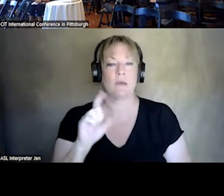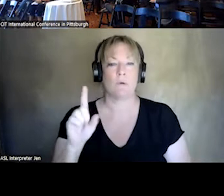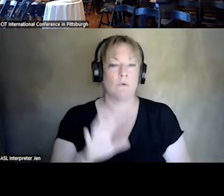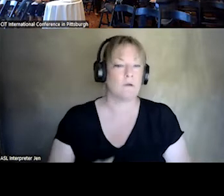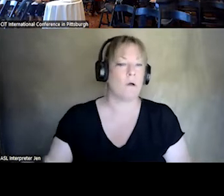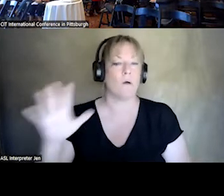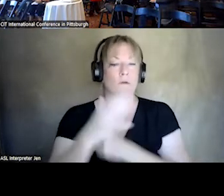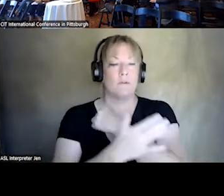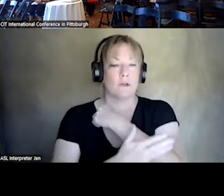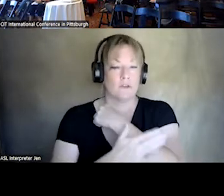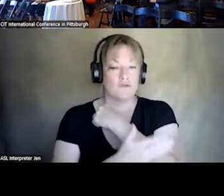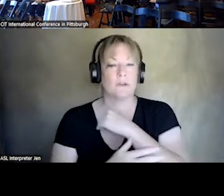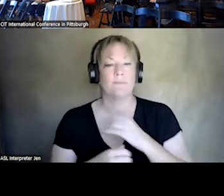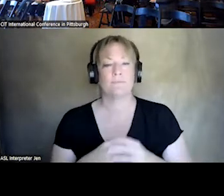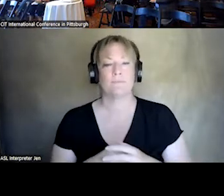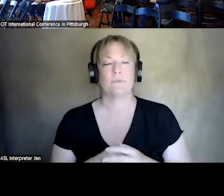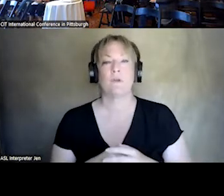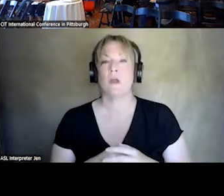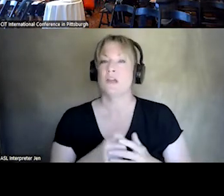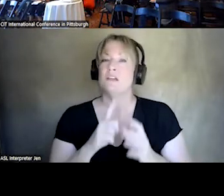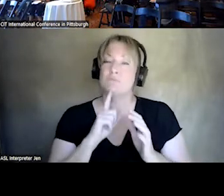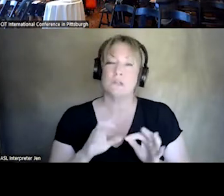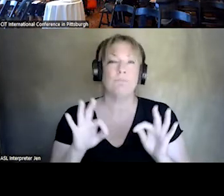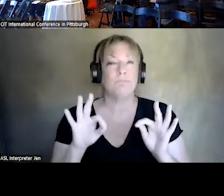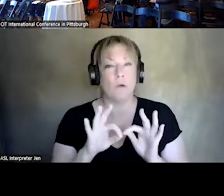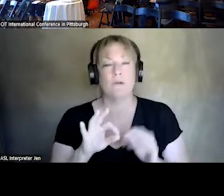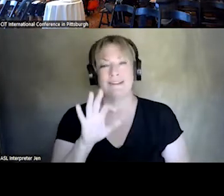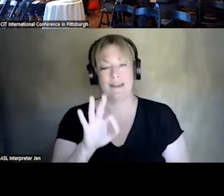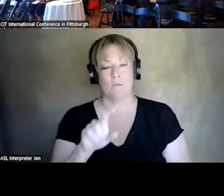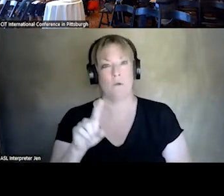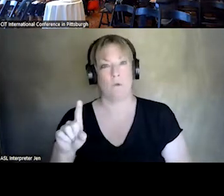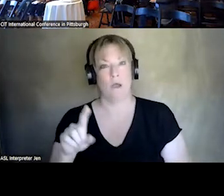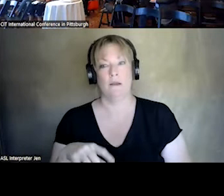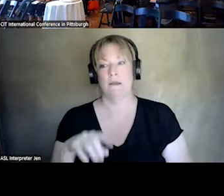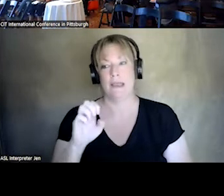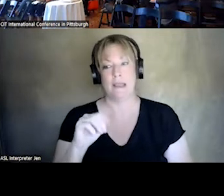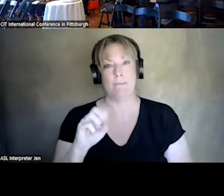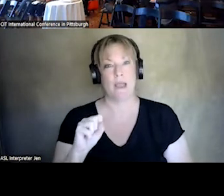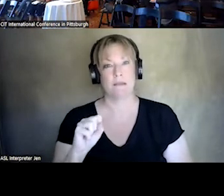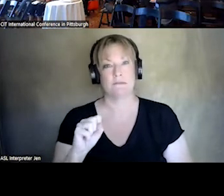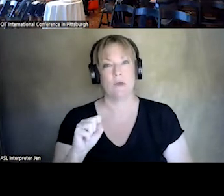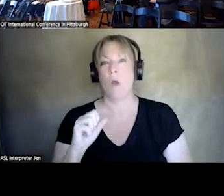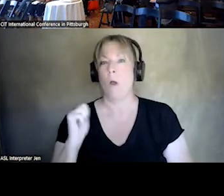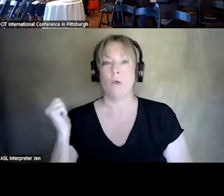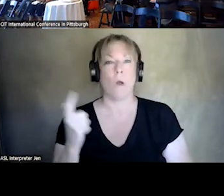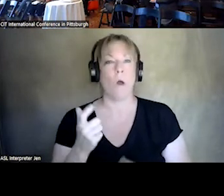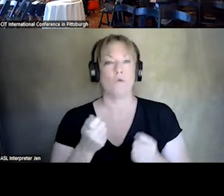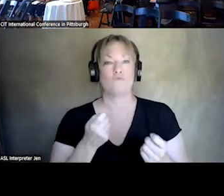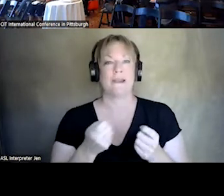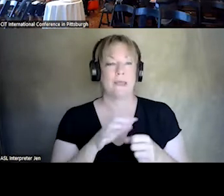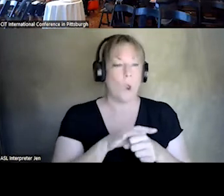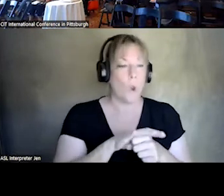LEVELS. IT IS REALLY IMPORTANT, 911, AND EMS ARE ALL REGULATED AT THE LOCAL AND THE STATE LEVEL.